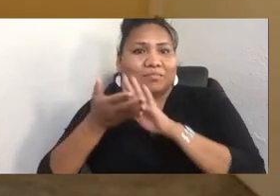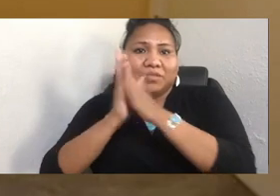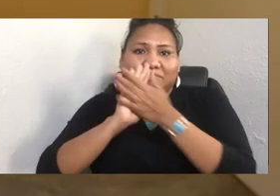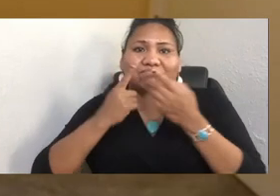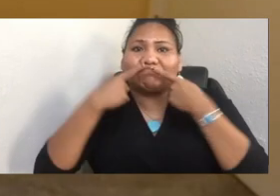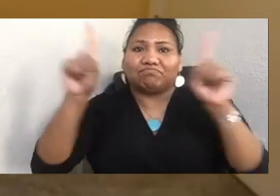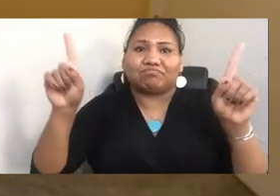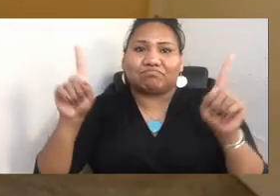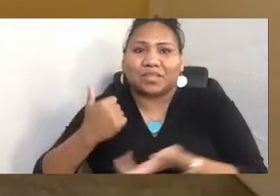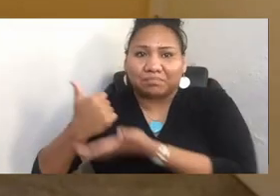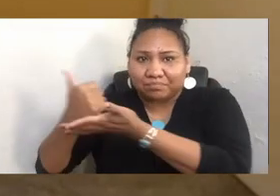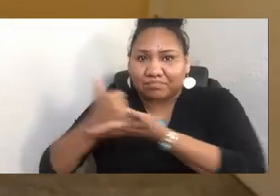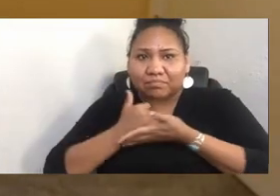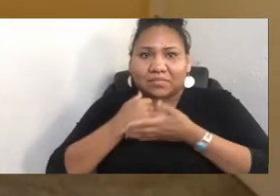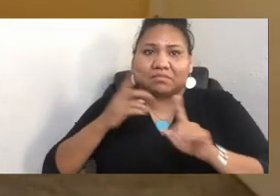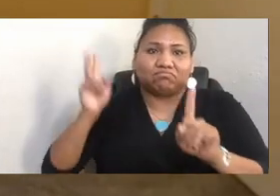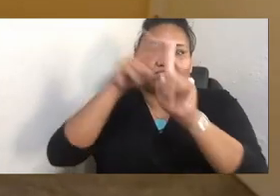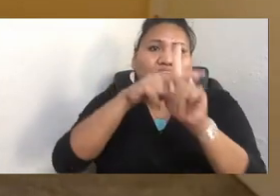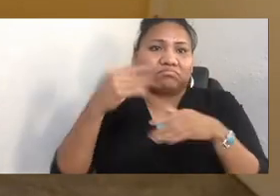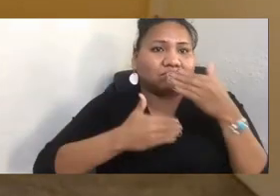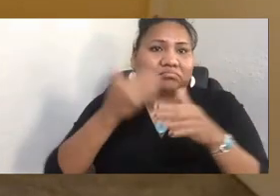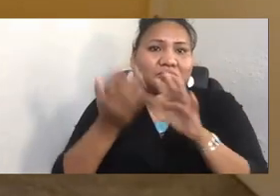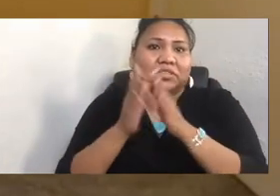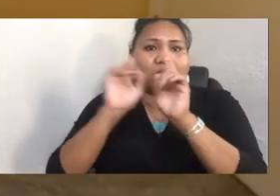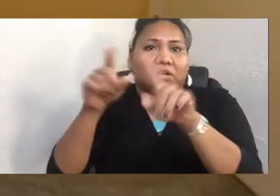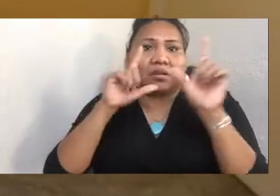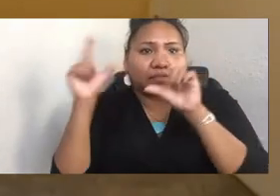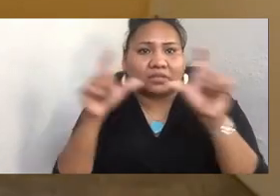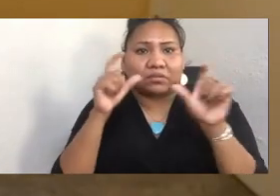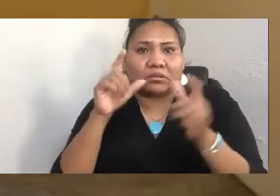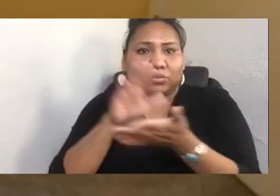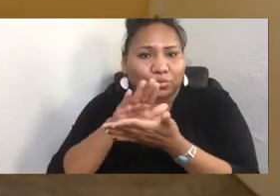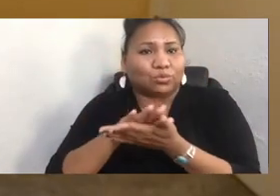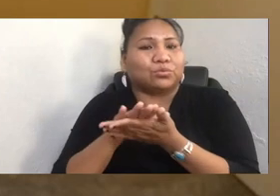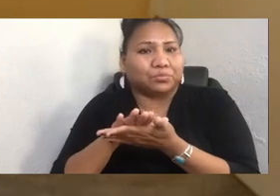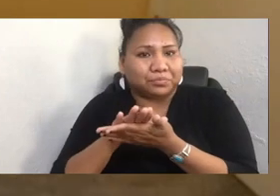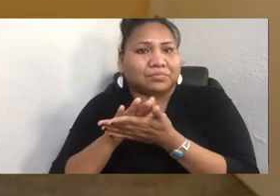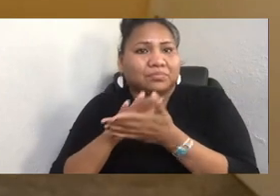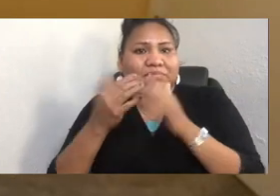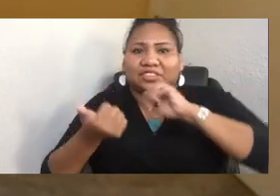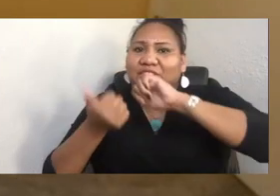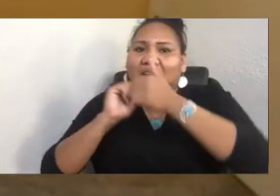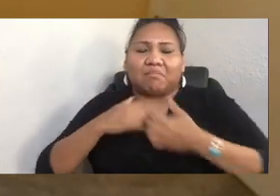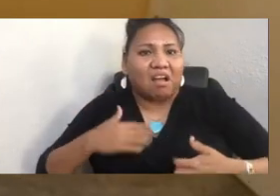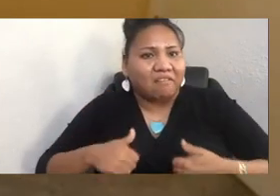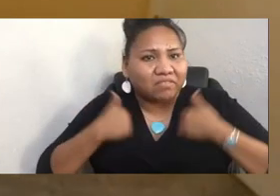And then that changed my life. And so, while I'm not familiar with these federal efforts